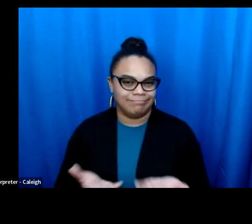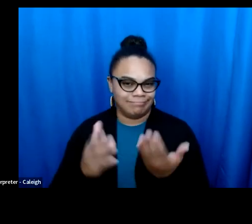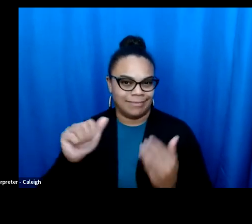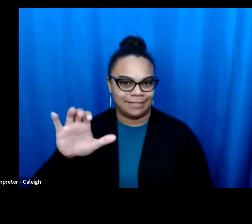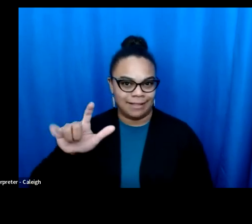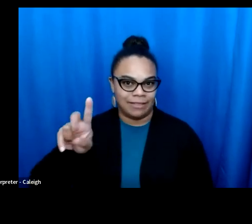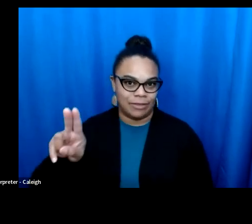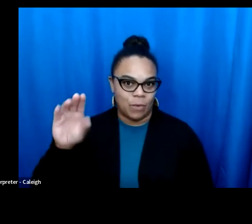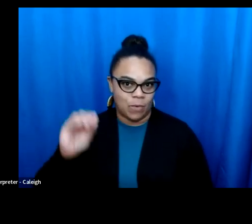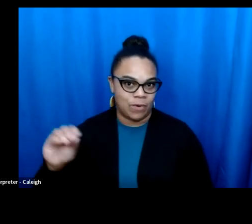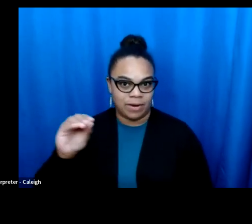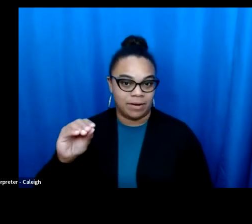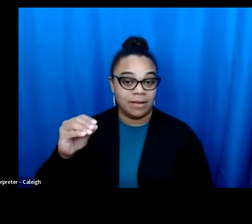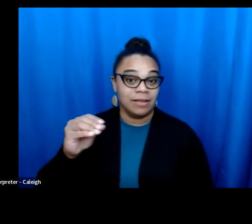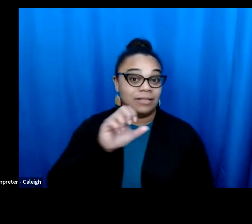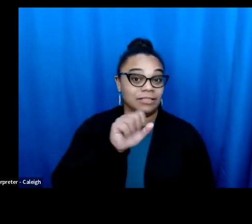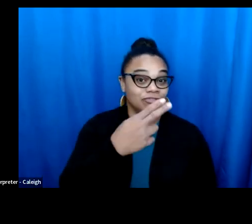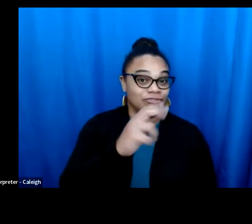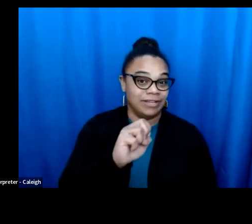Hello, I am Rachel Dallal Gale, Staff Attorney at Hi! Everyone, I'm Rachel de la Gale, staff attorney at the east coast of Oregon.